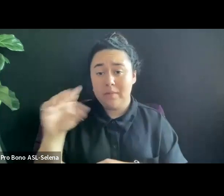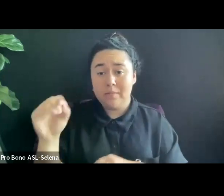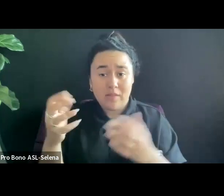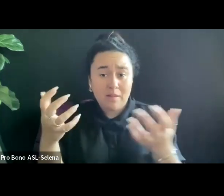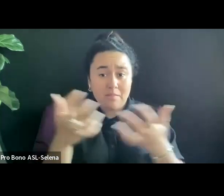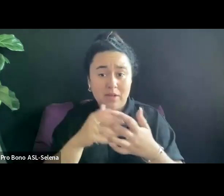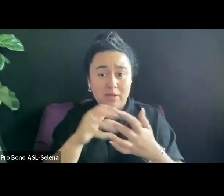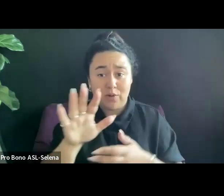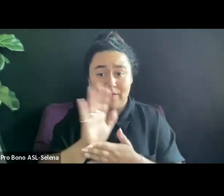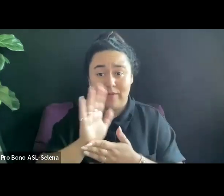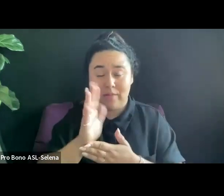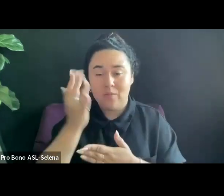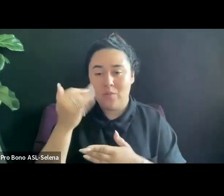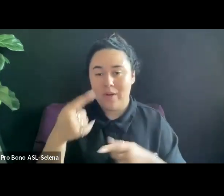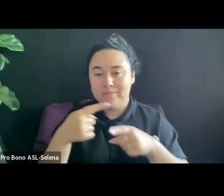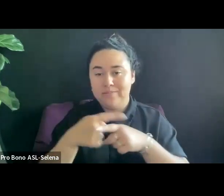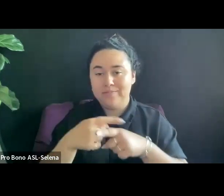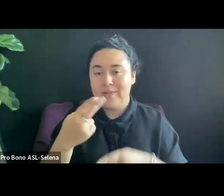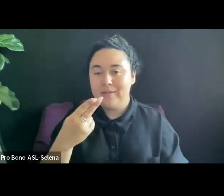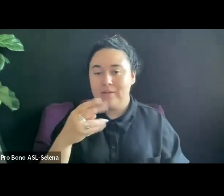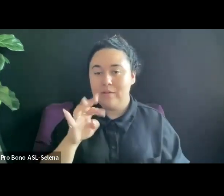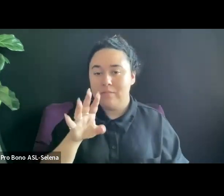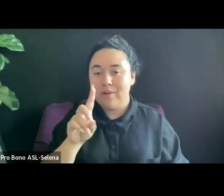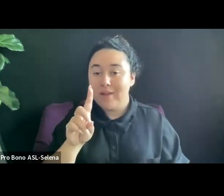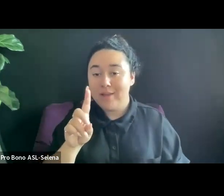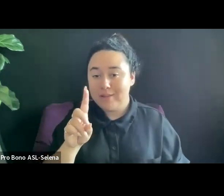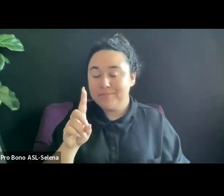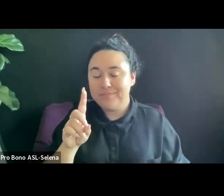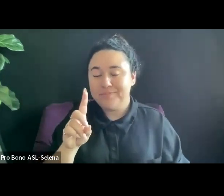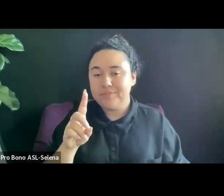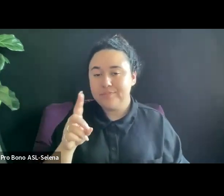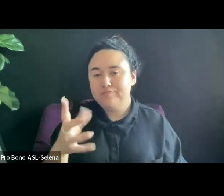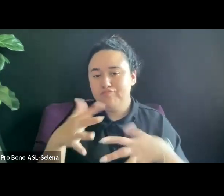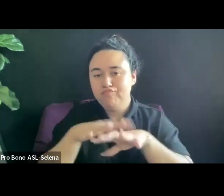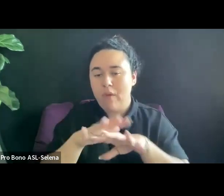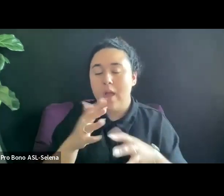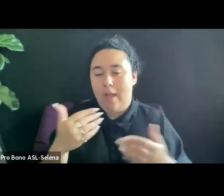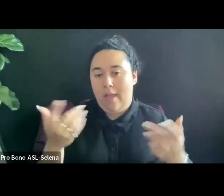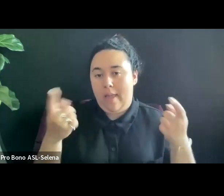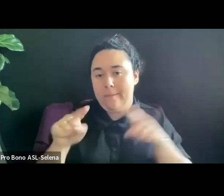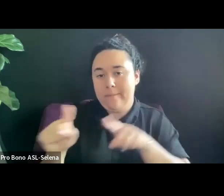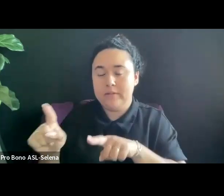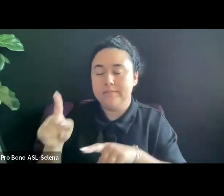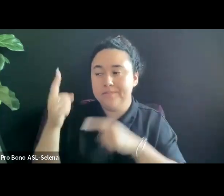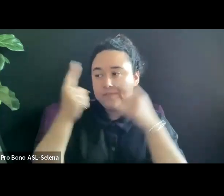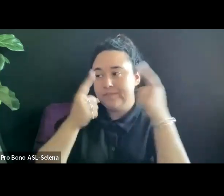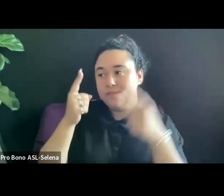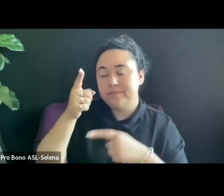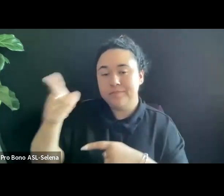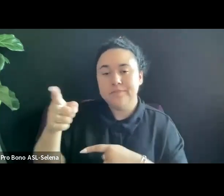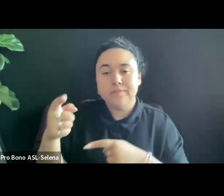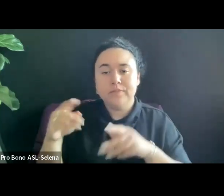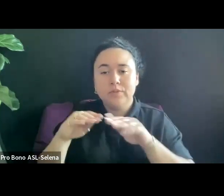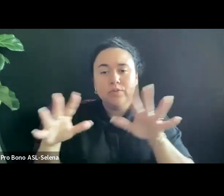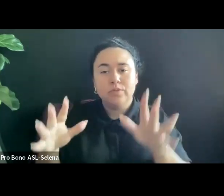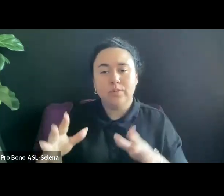WHEN YOU ARE CONSIDERING DISTRIBUTORS, VET THEM BEFORE SIGNING ANYTHING BY LOOKING AT THEIR WEBSITE